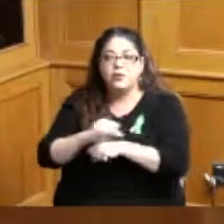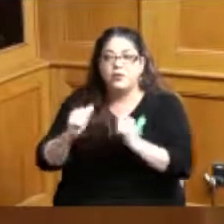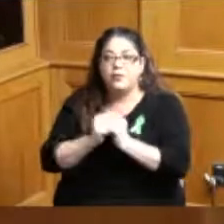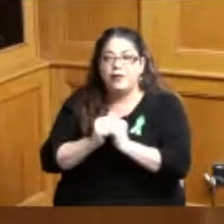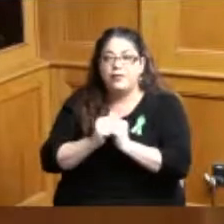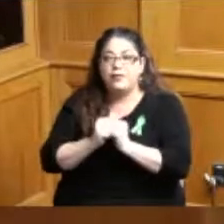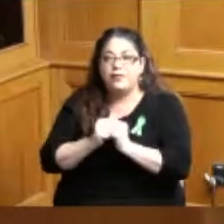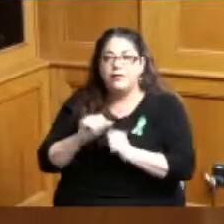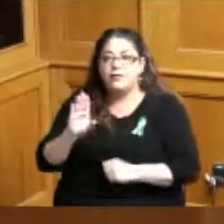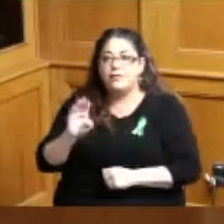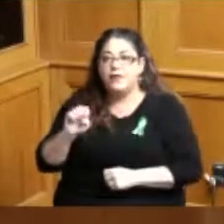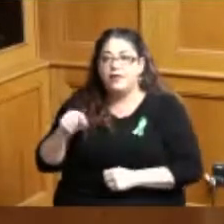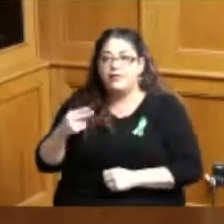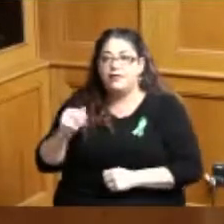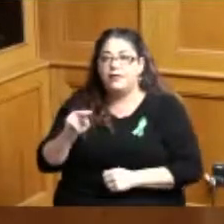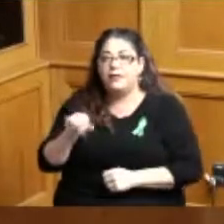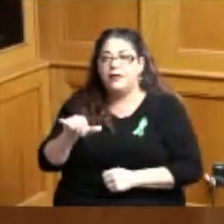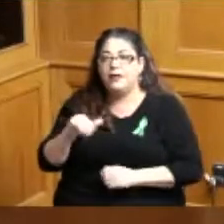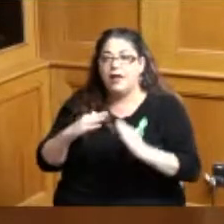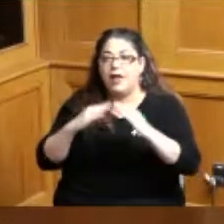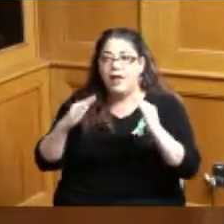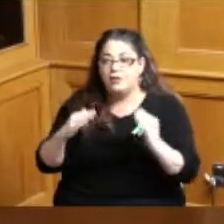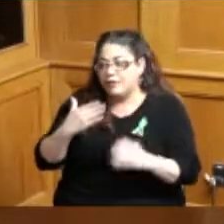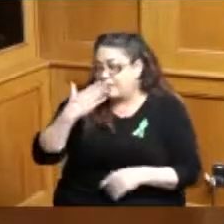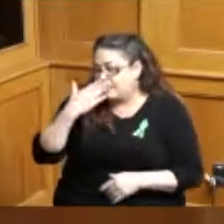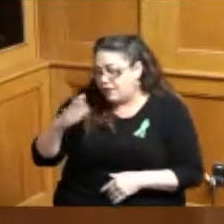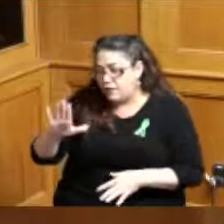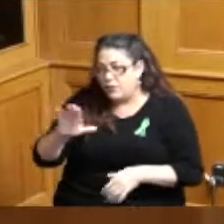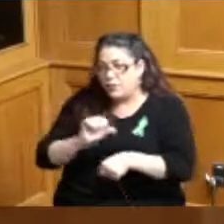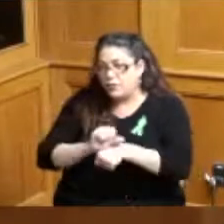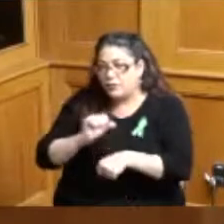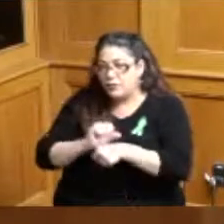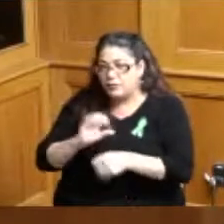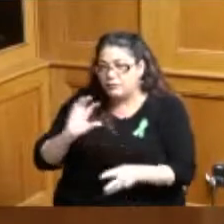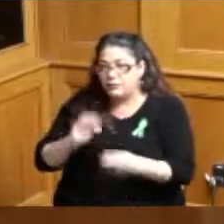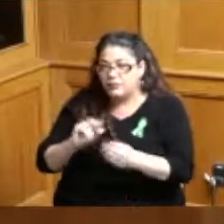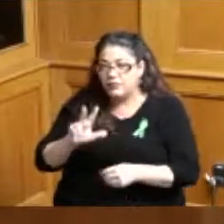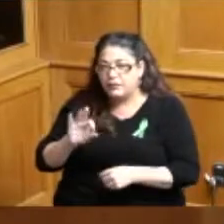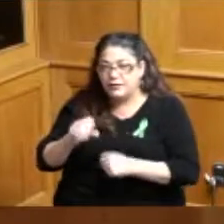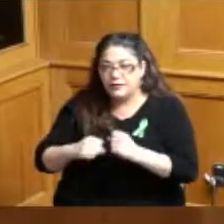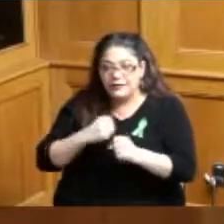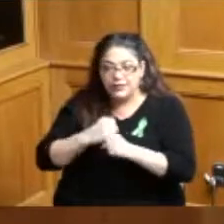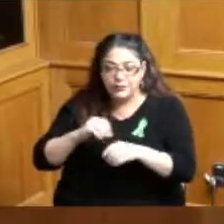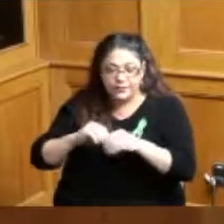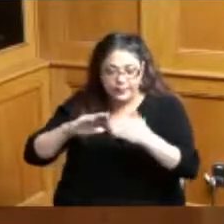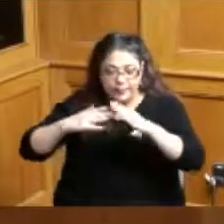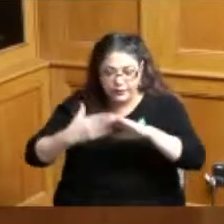Bethany House and I'd like to thank her for all the work that she's done in the community I will